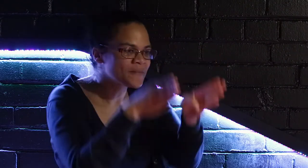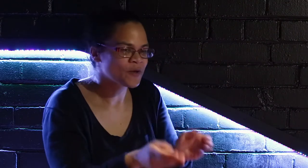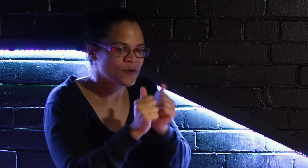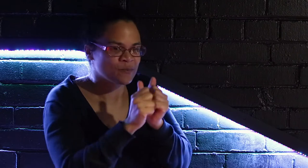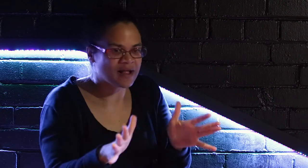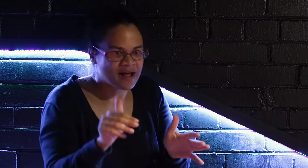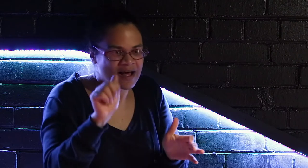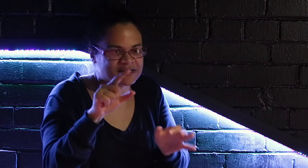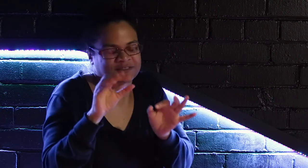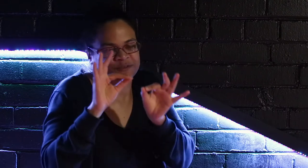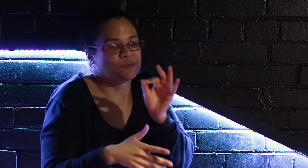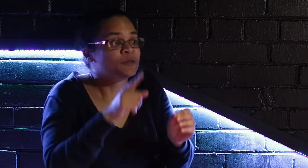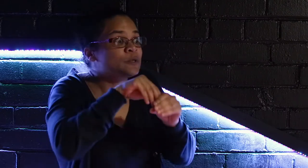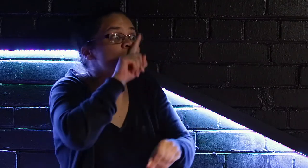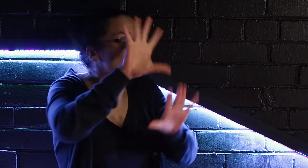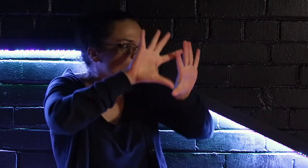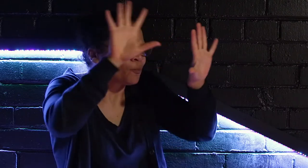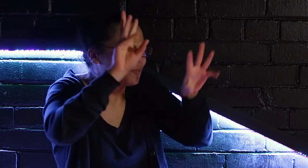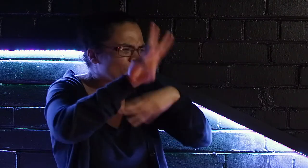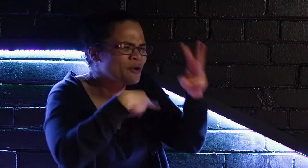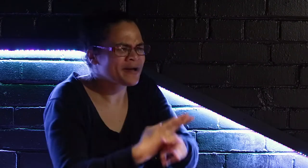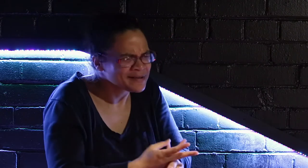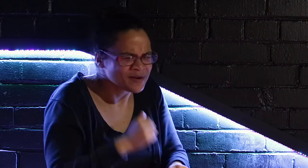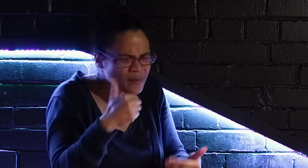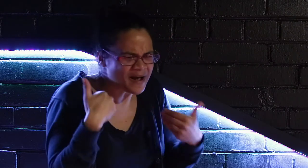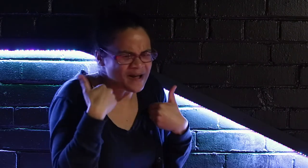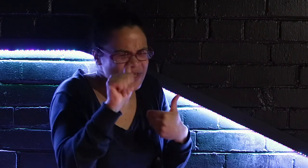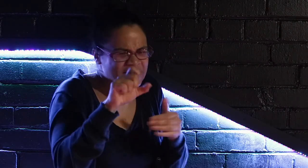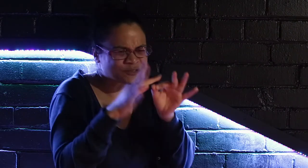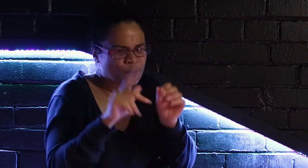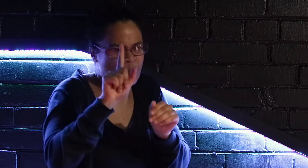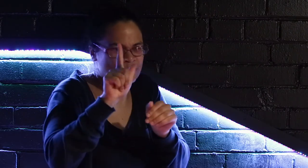how a hearing person without an ASL Interpreter in the real world, how they would communicate with the Deaf person.